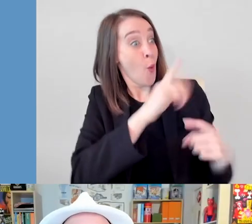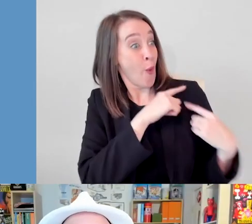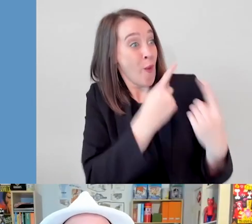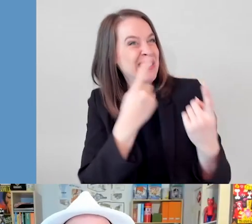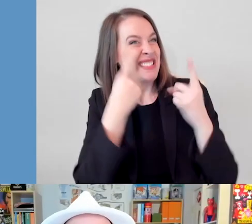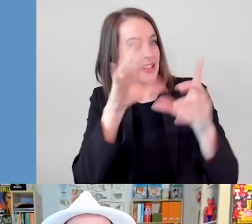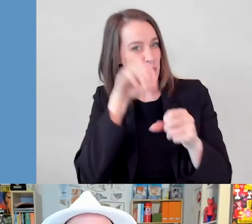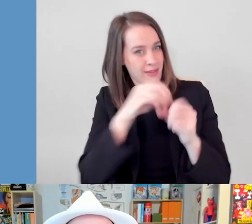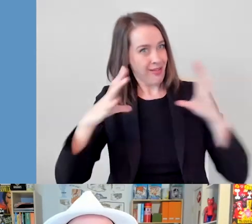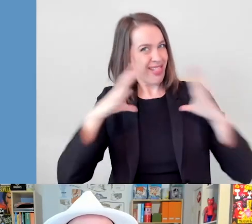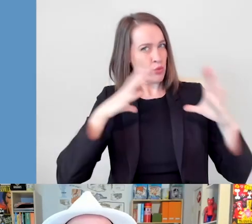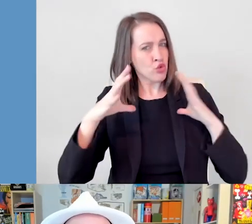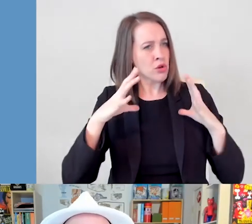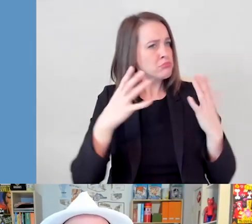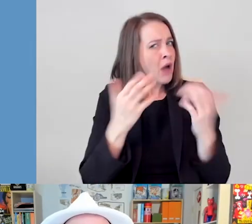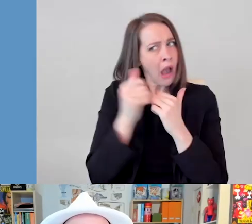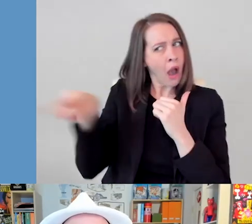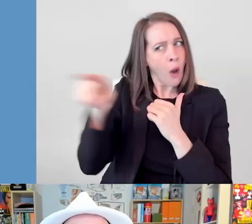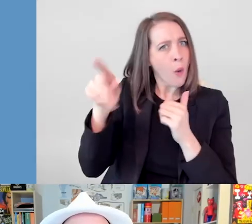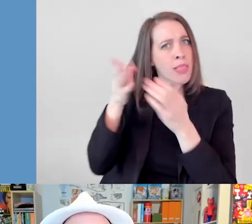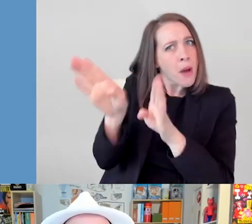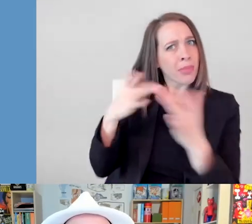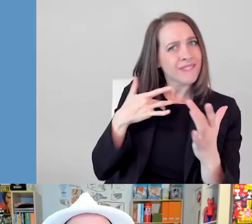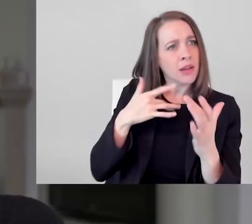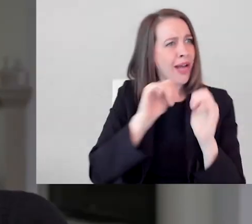has been received by the public and by the disabled community?